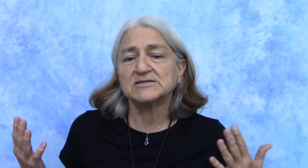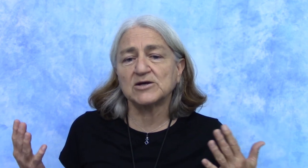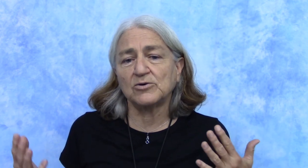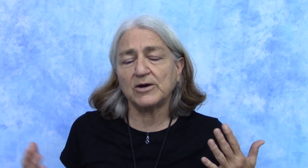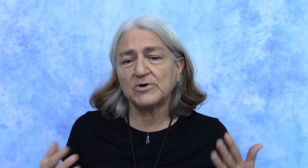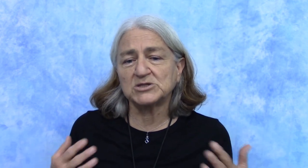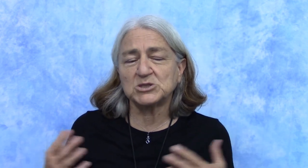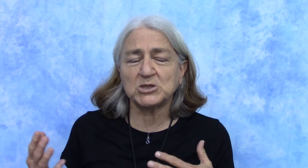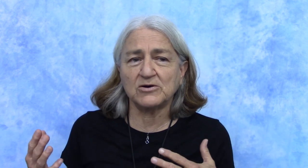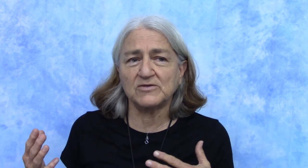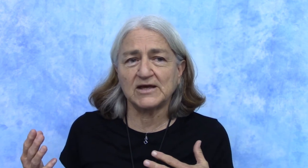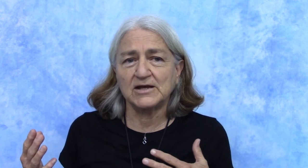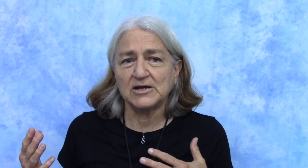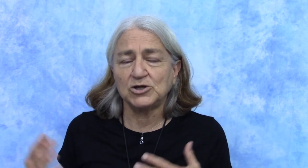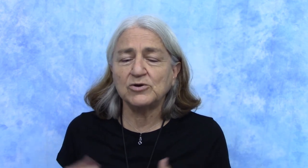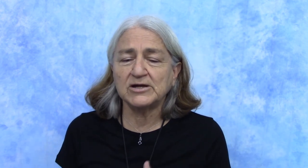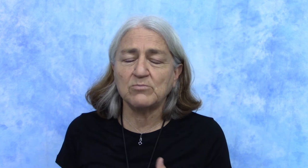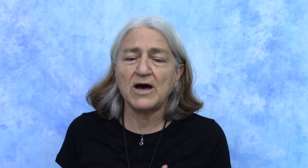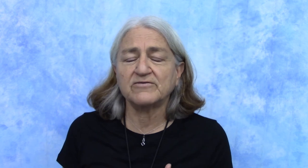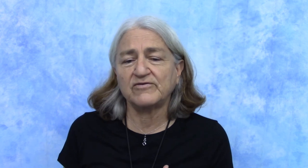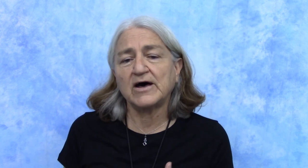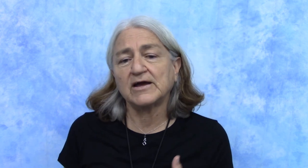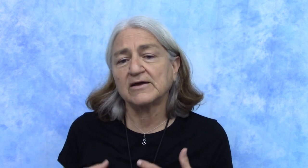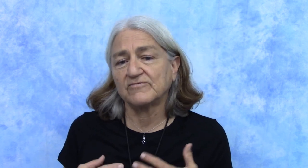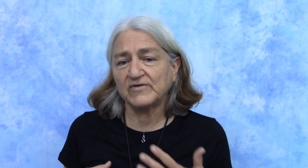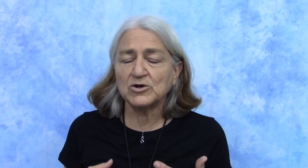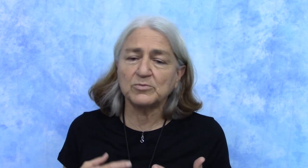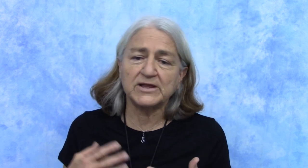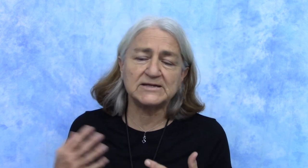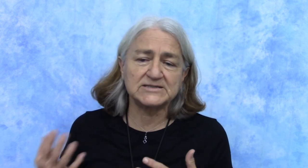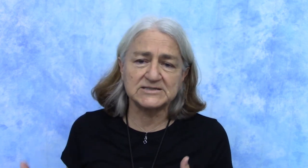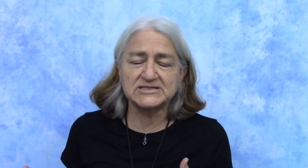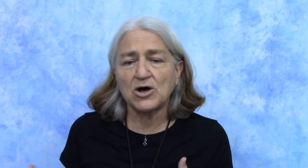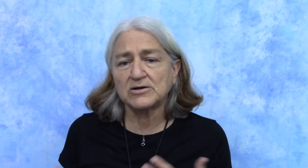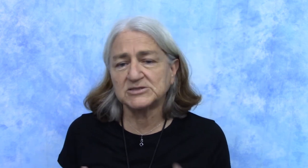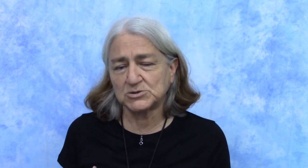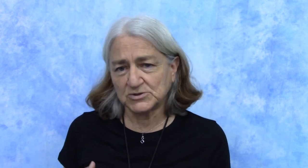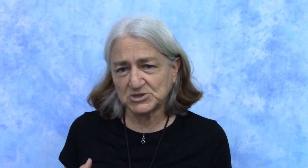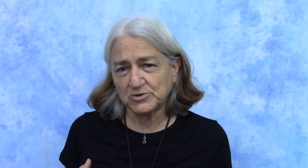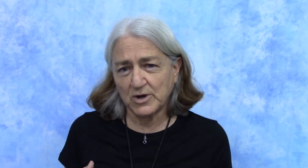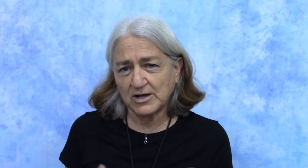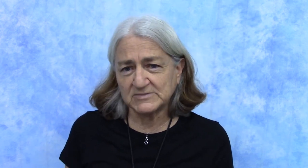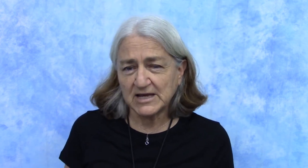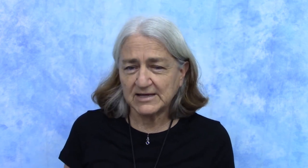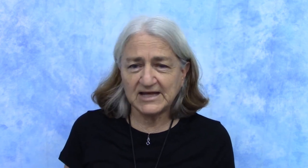so i wanted to show that you can modify finger plays and songs and nursery rhymes. They've